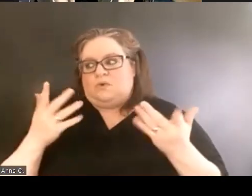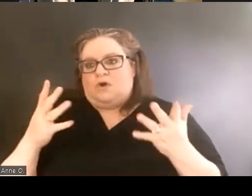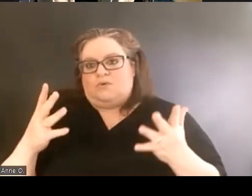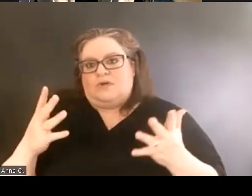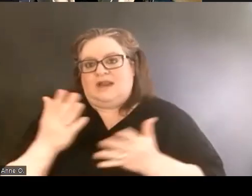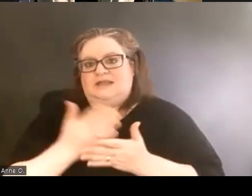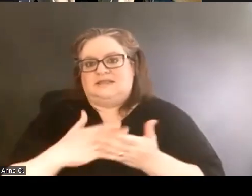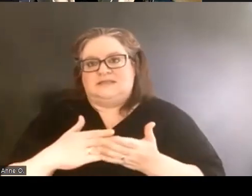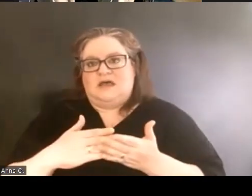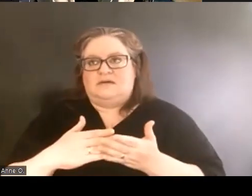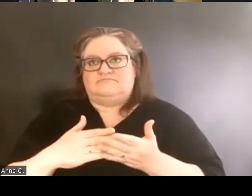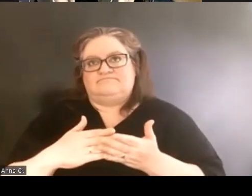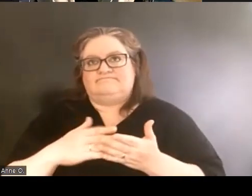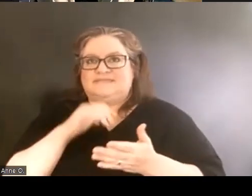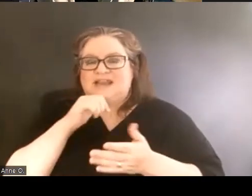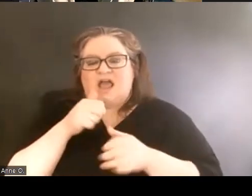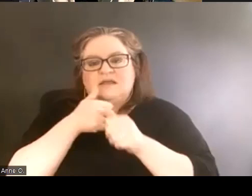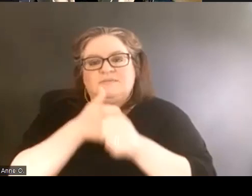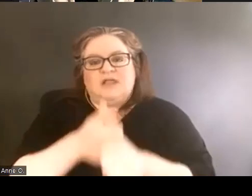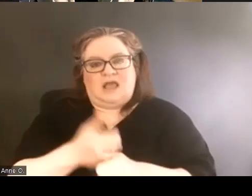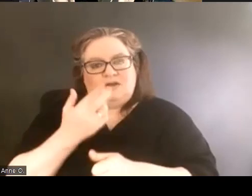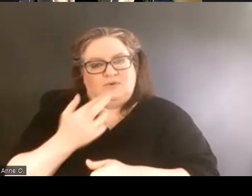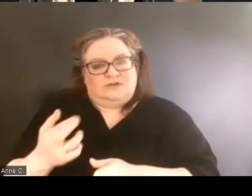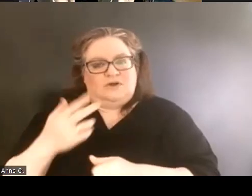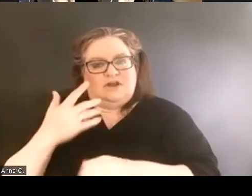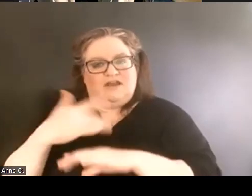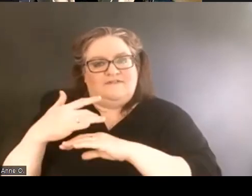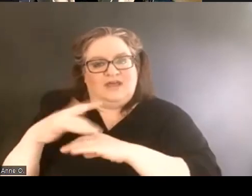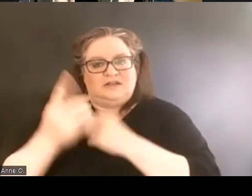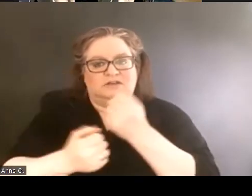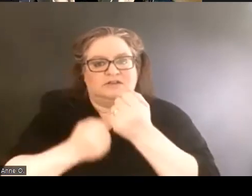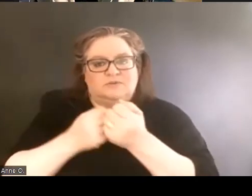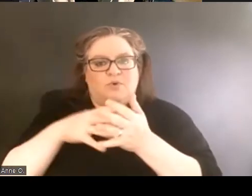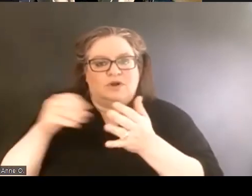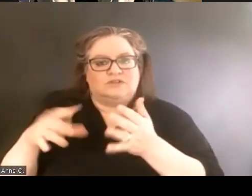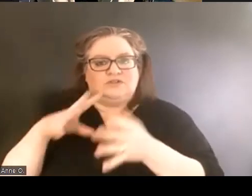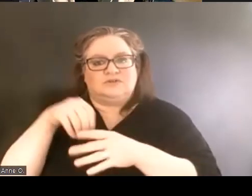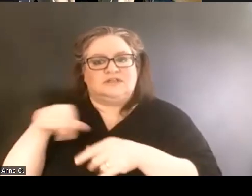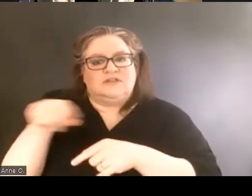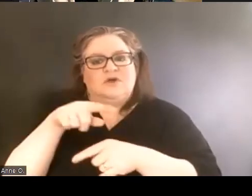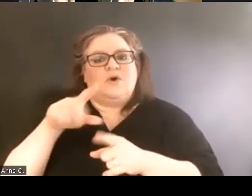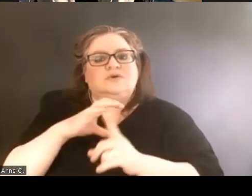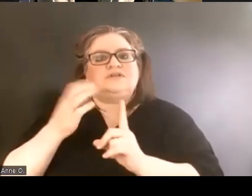non-compliance resources available to support students in those cultural groups.